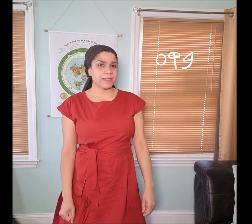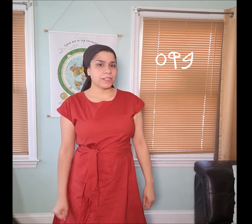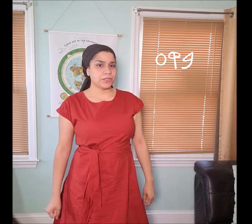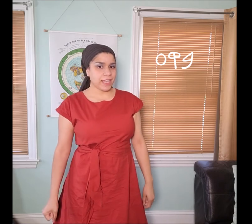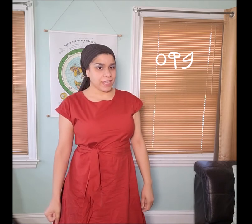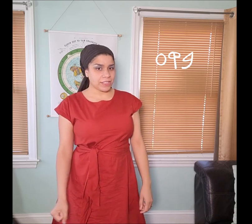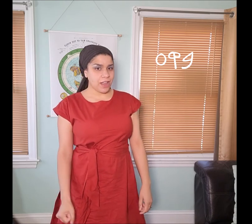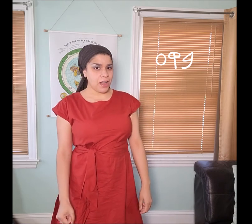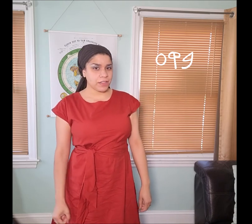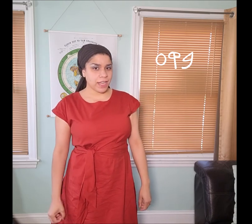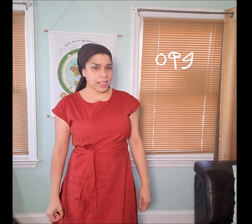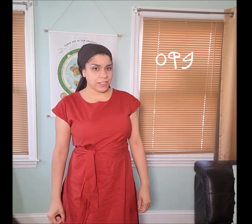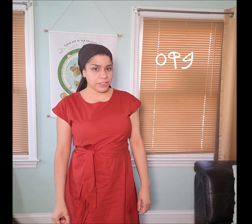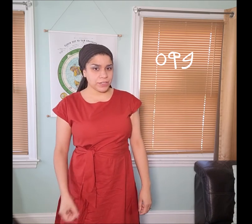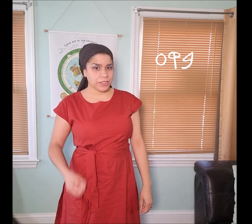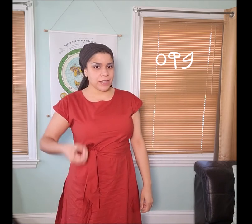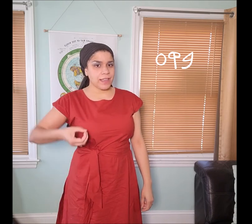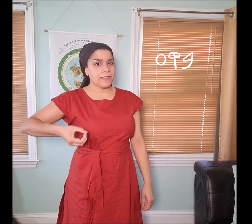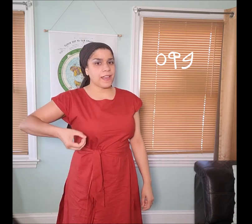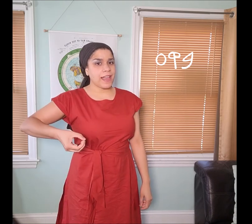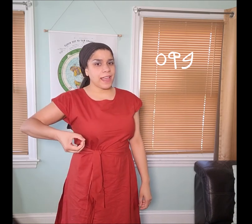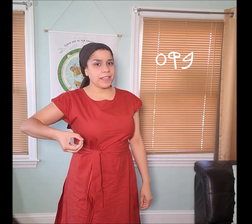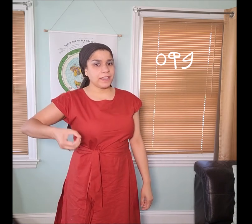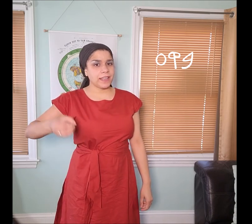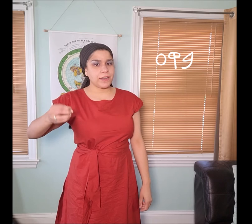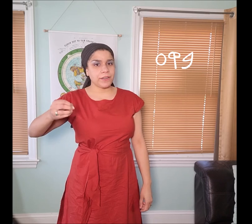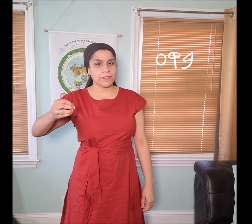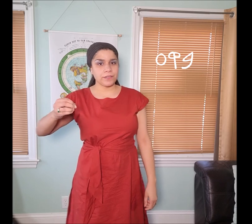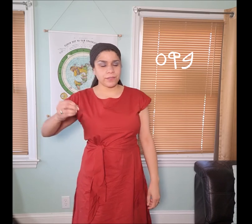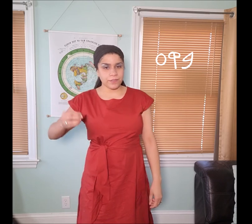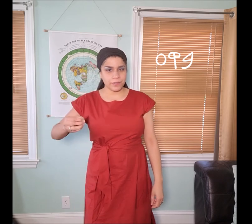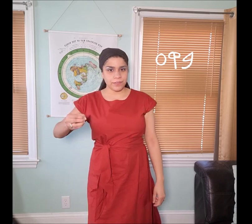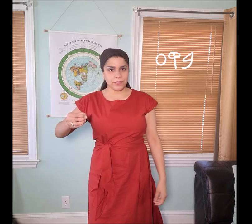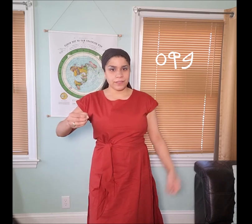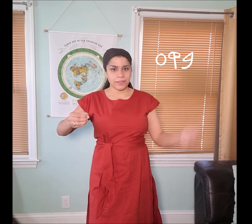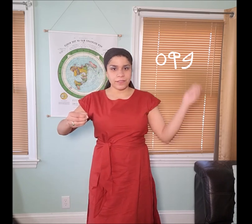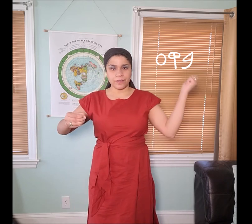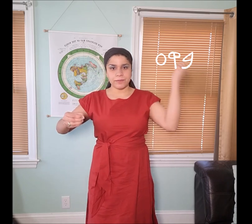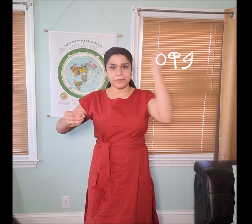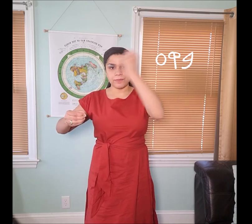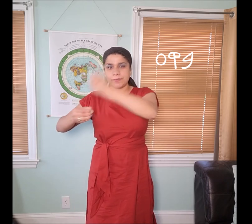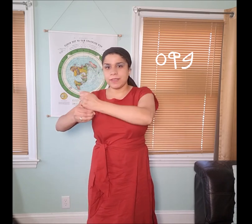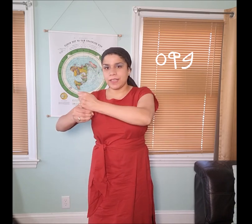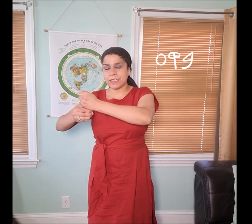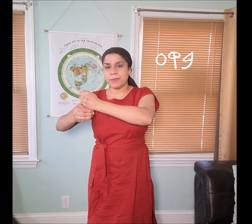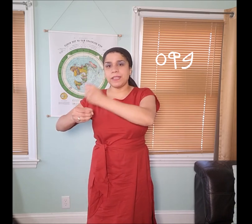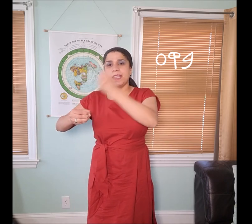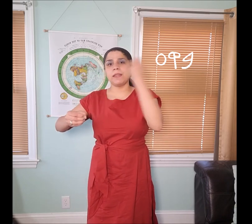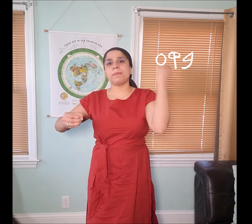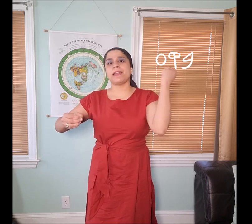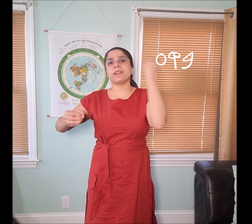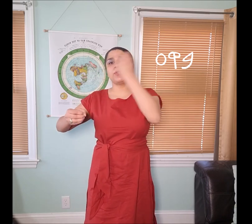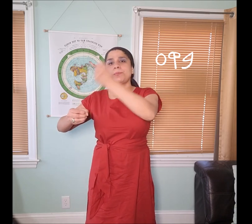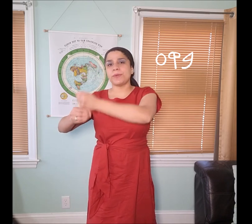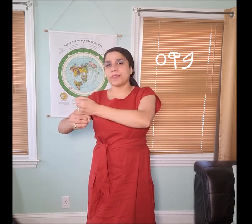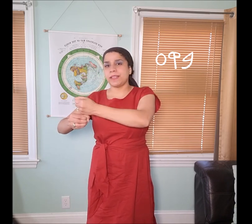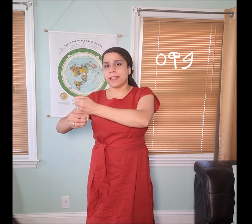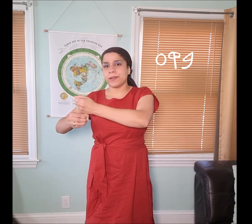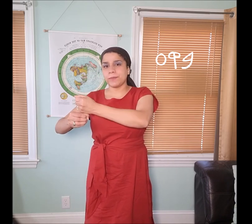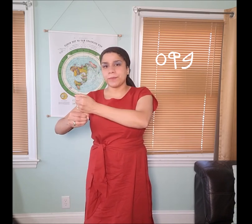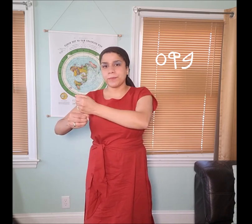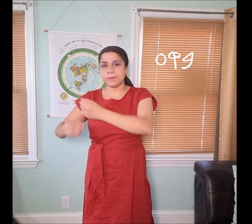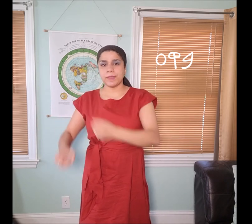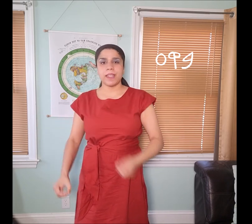Did you catch all the hand gestures? The "ieyn" symbol is being hit by the "𐤒 qup" symbol and